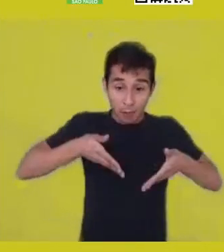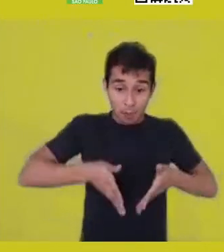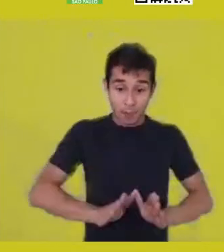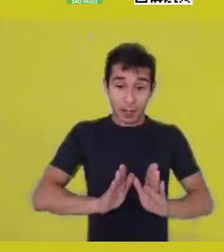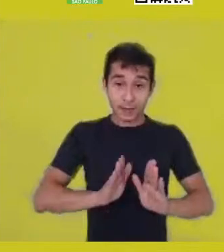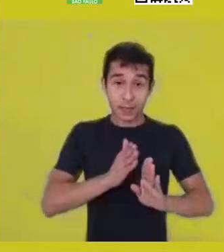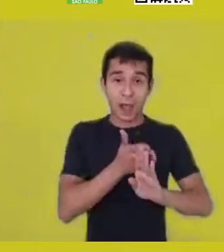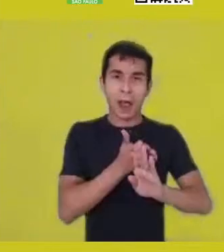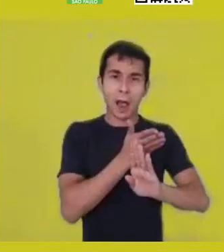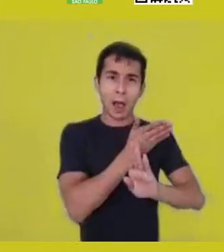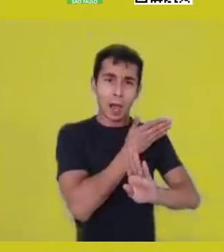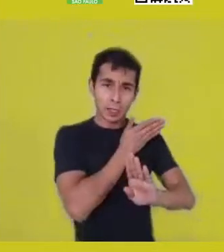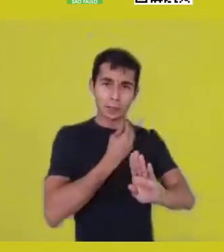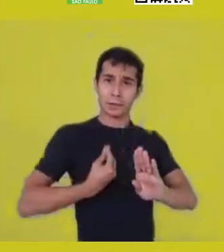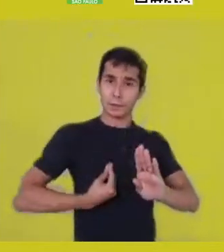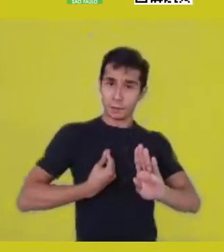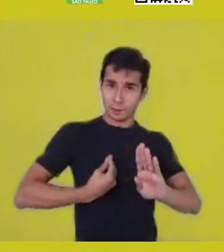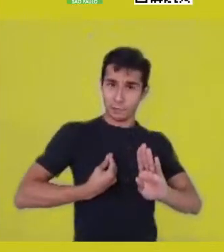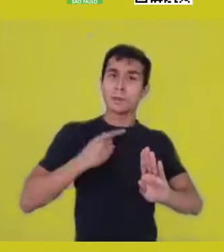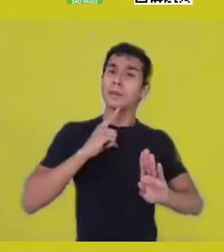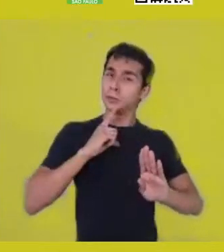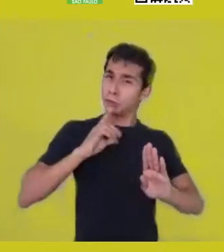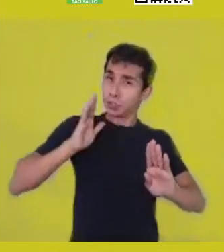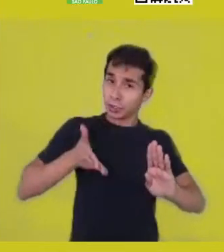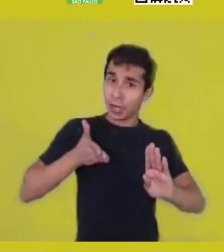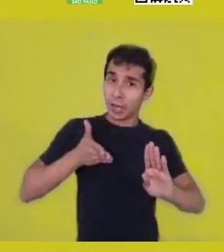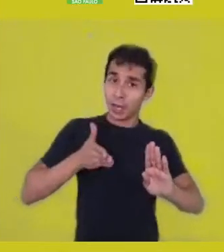because you also go through this process in life